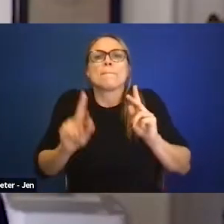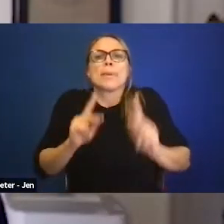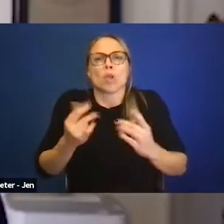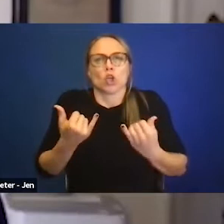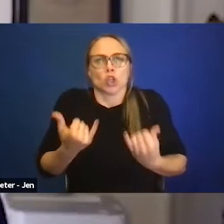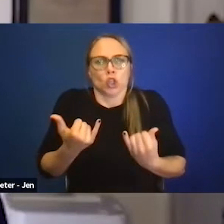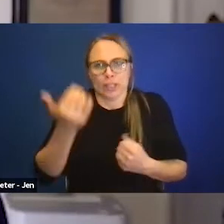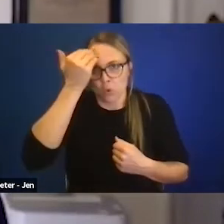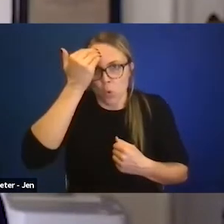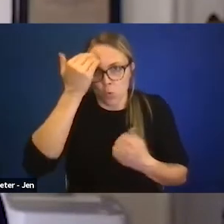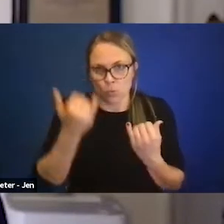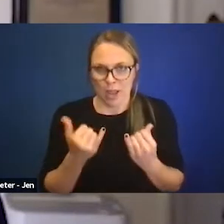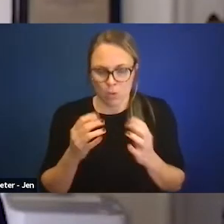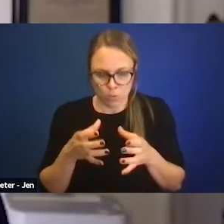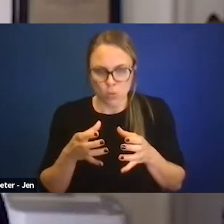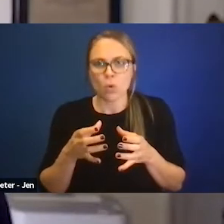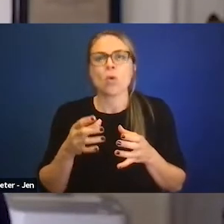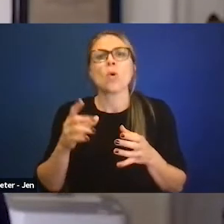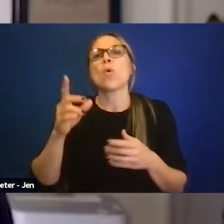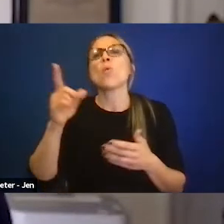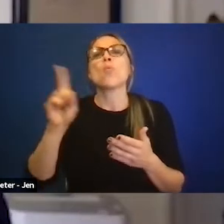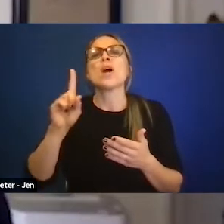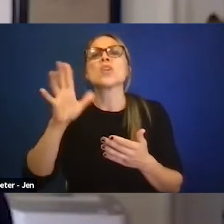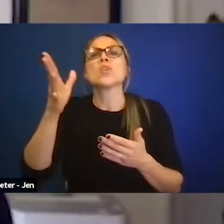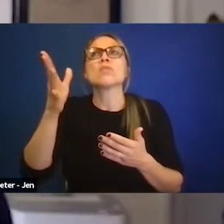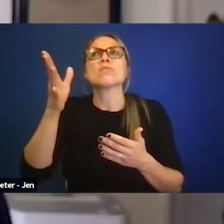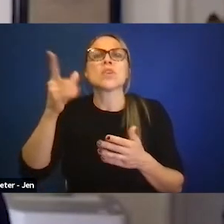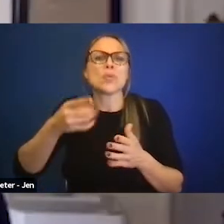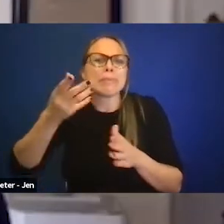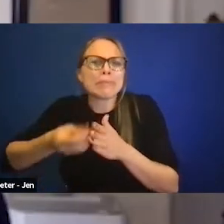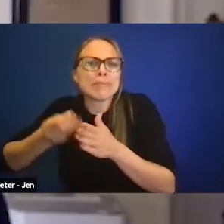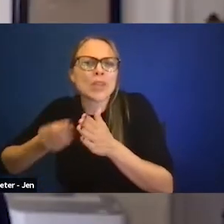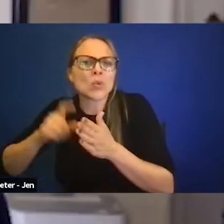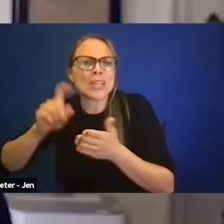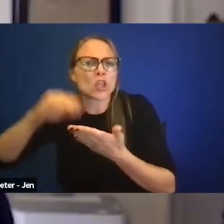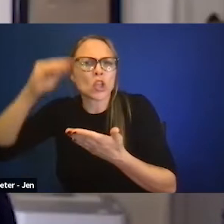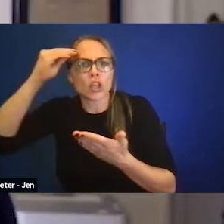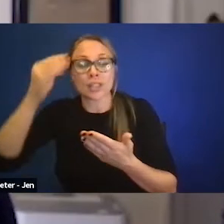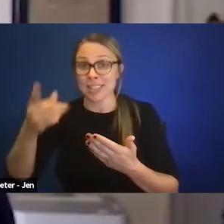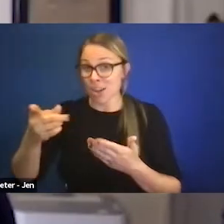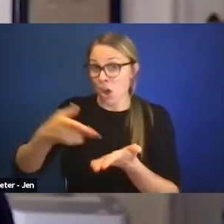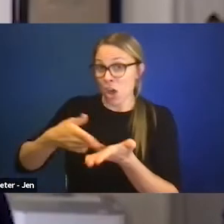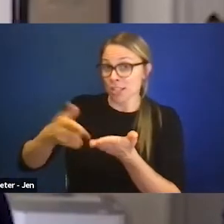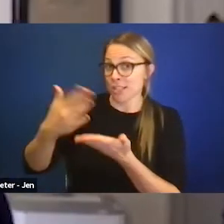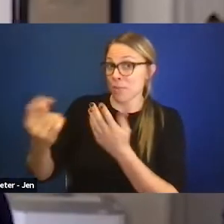areas people feel they need to learn more. I mean honestly, some of the questions that were just asked, I appreciate them,